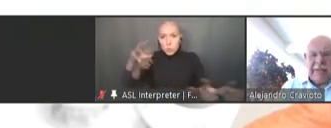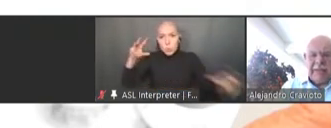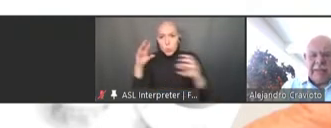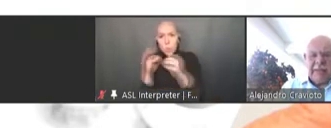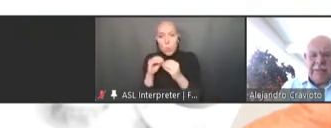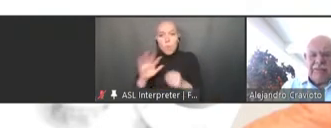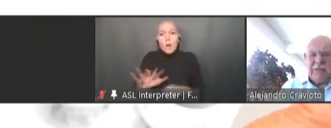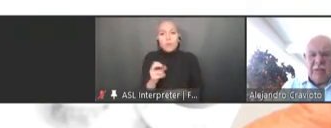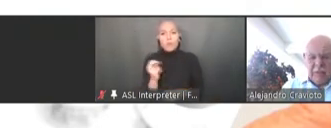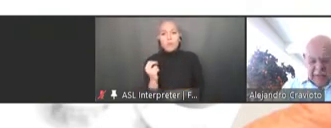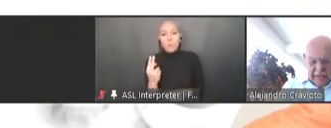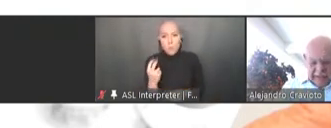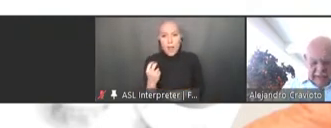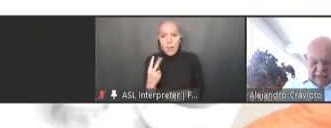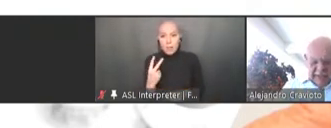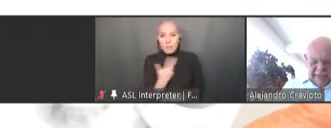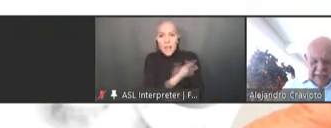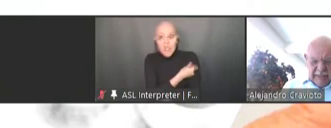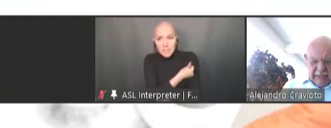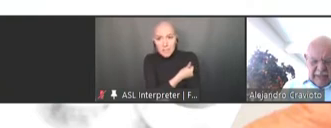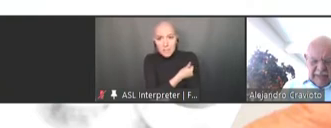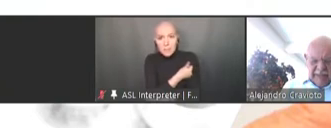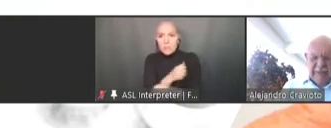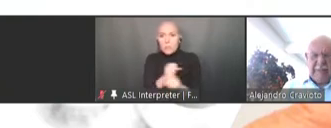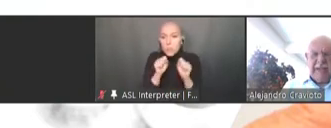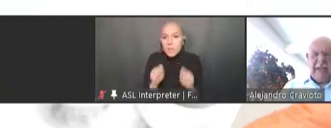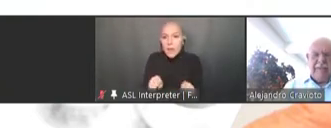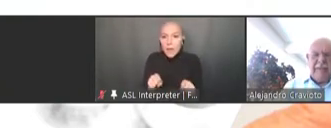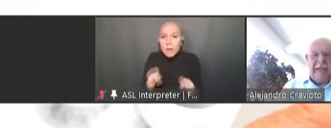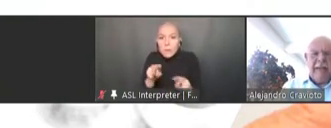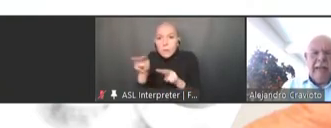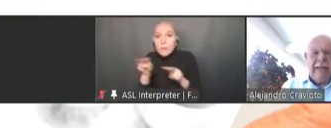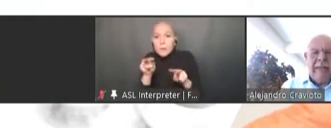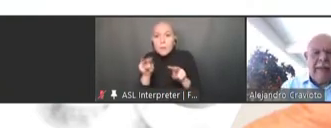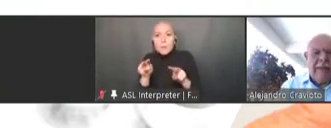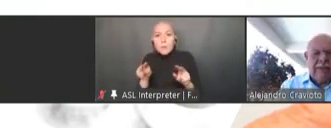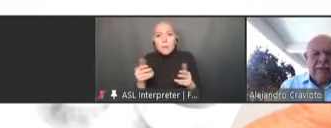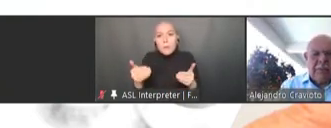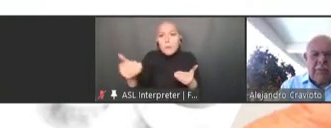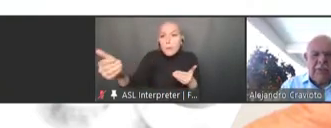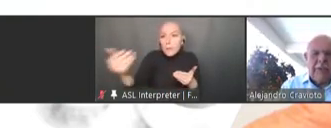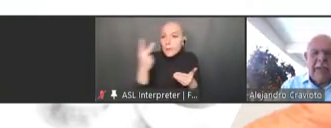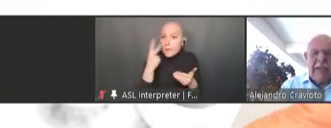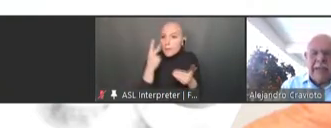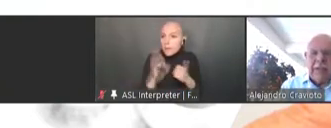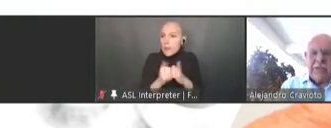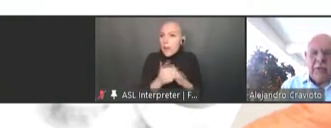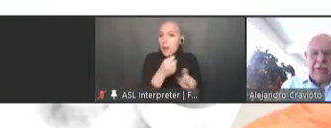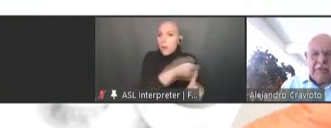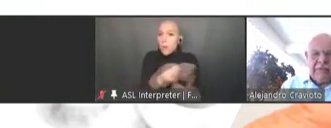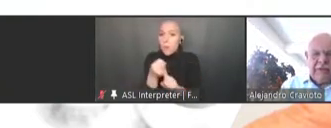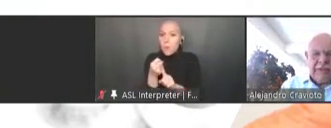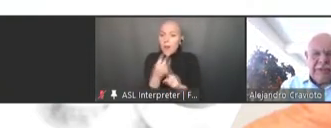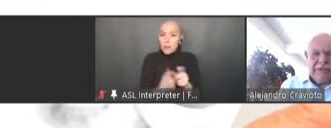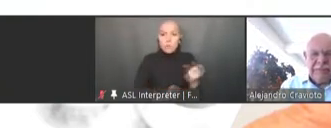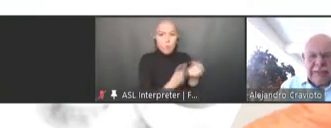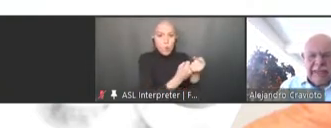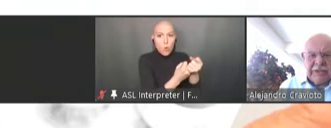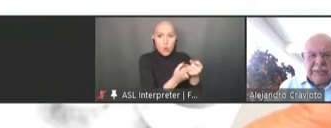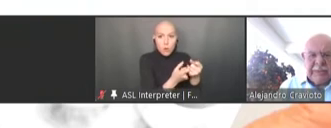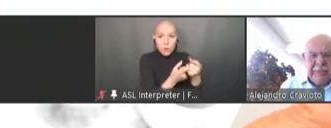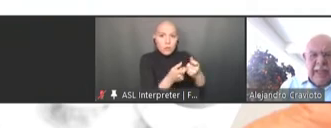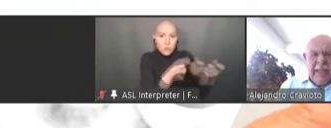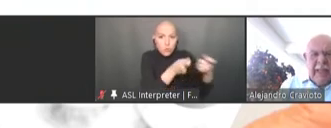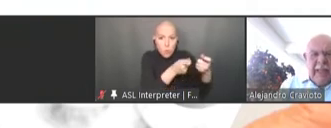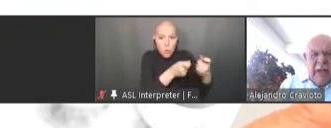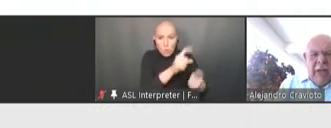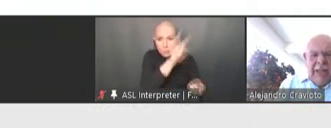then to follow and see how they behave and support the control of the infection. The next one.